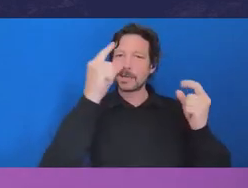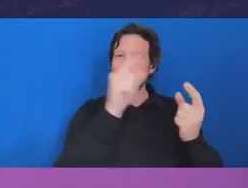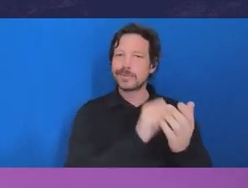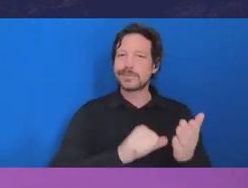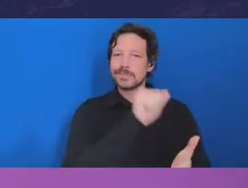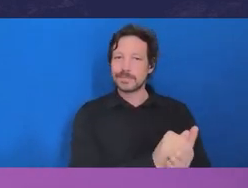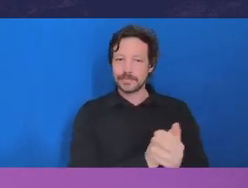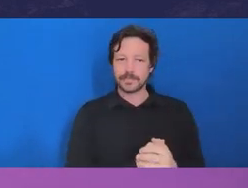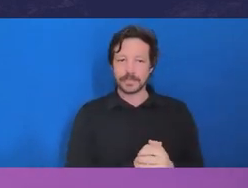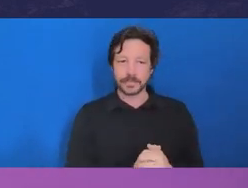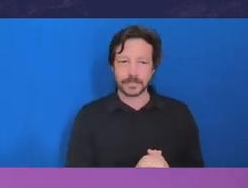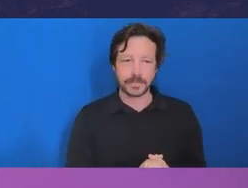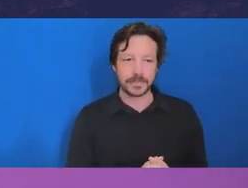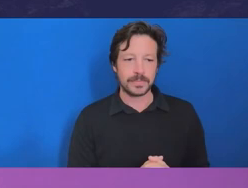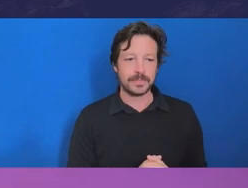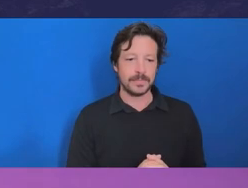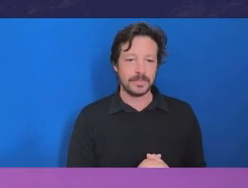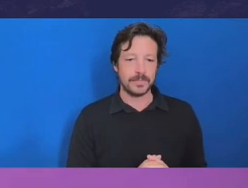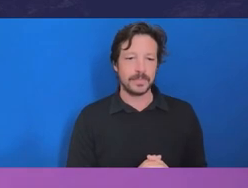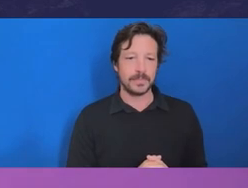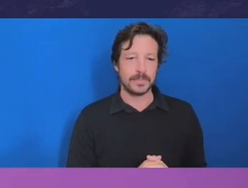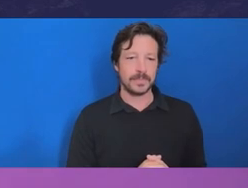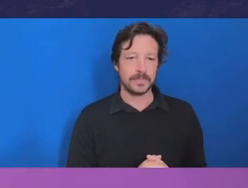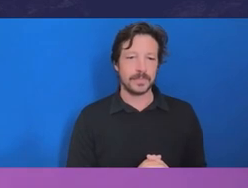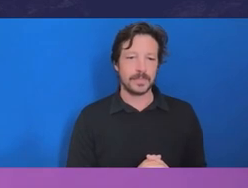this seems to be a perennial misunderstanding